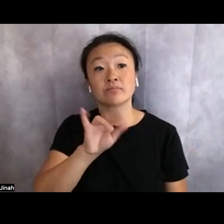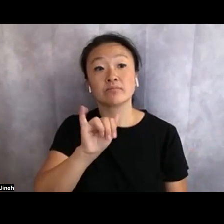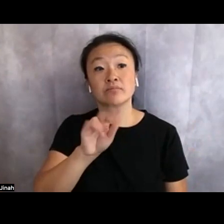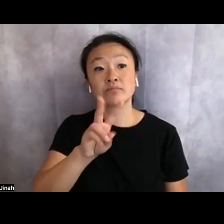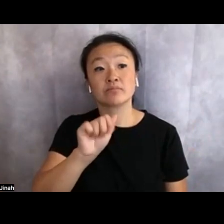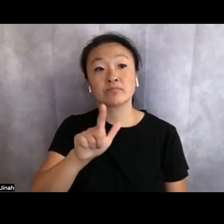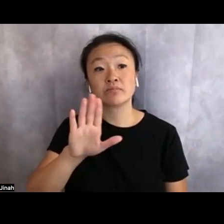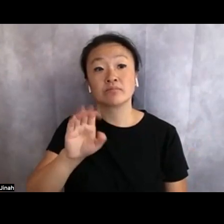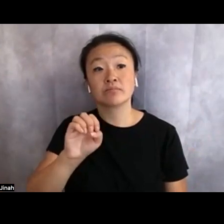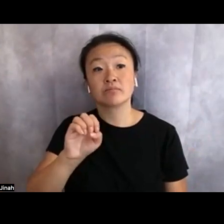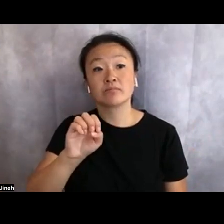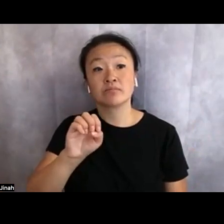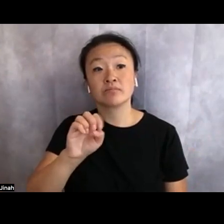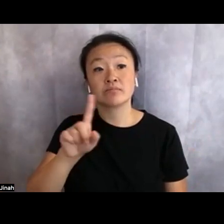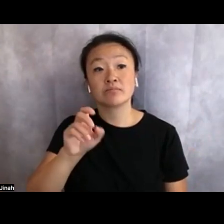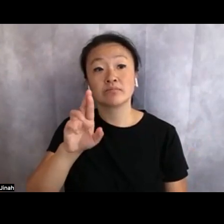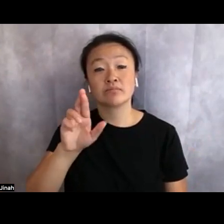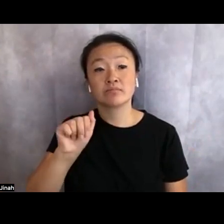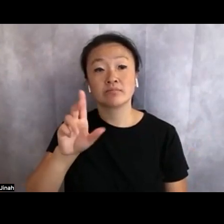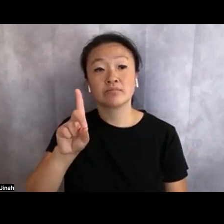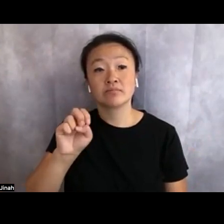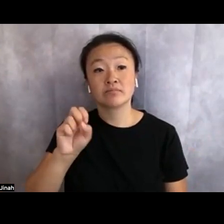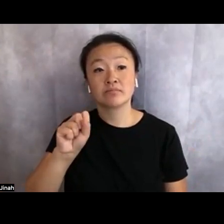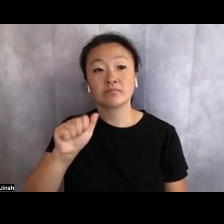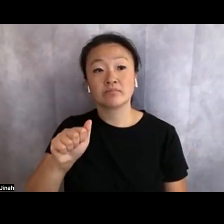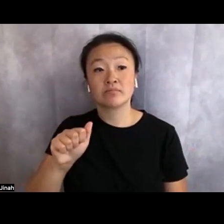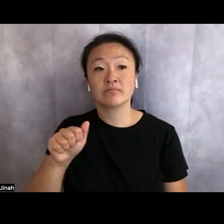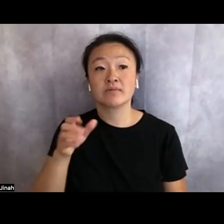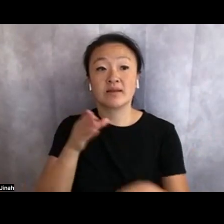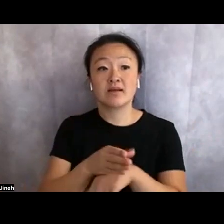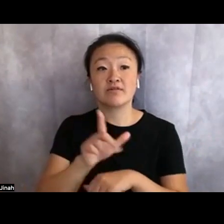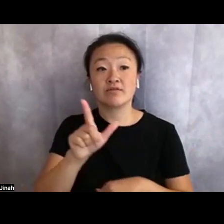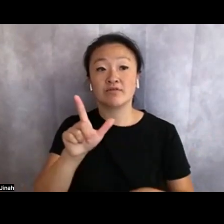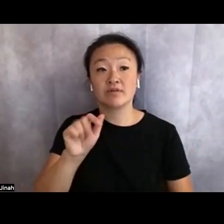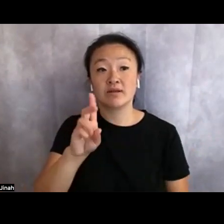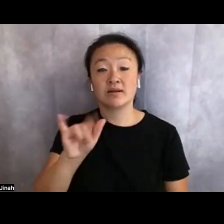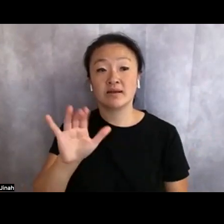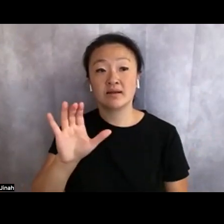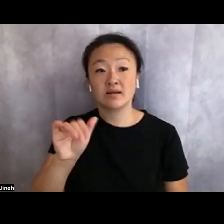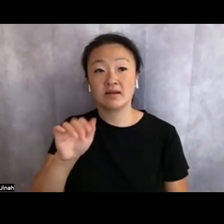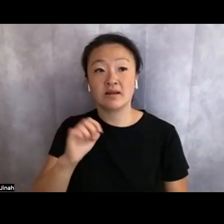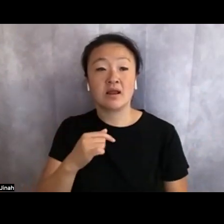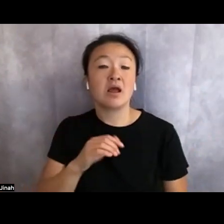lady cow. And this is my last poem and I'm so excited for Ryka, Chrysanthemum, and Diamond.